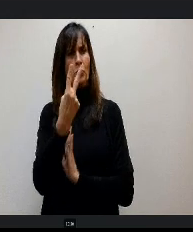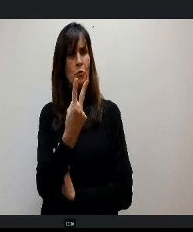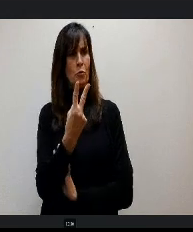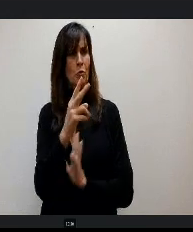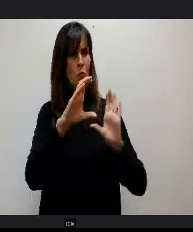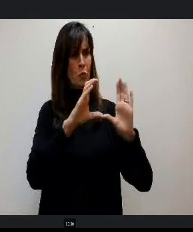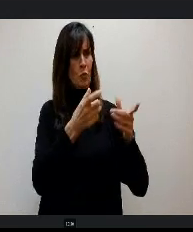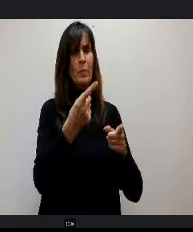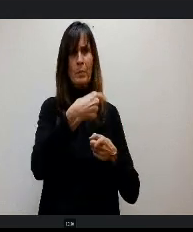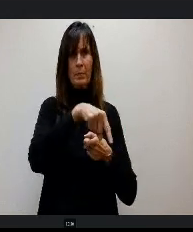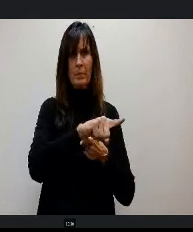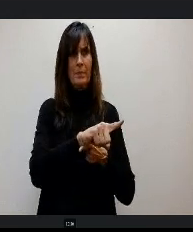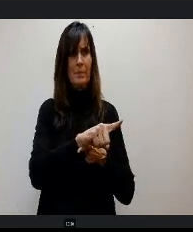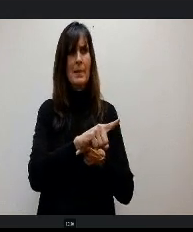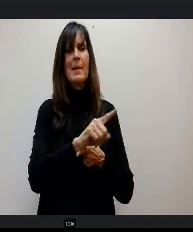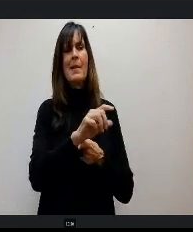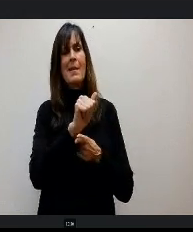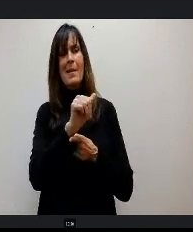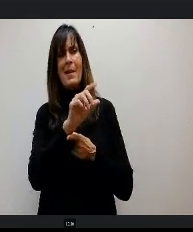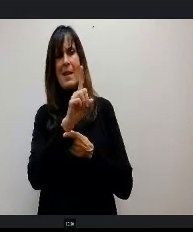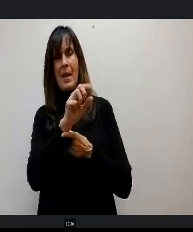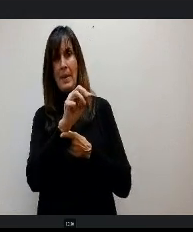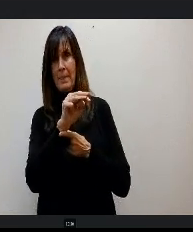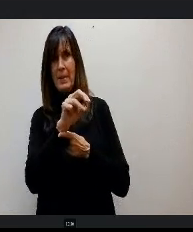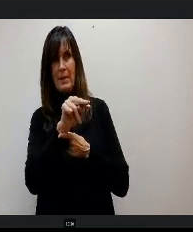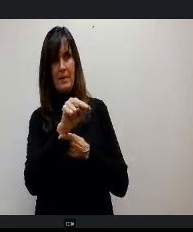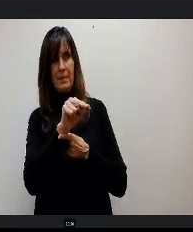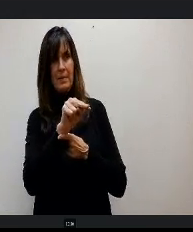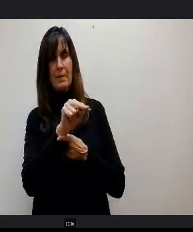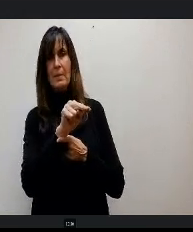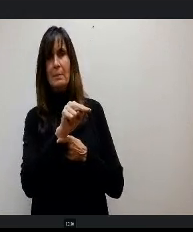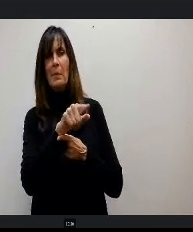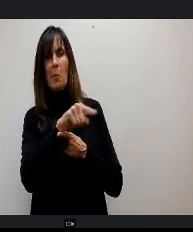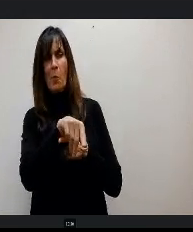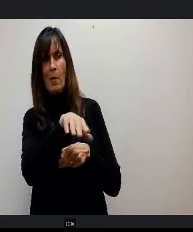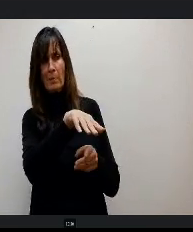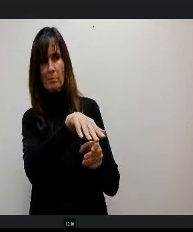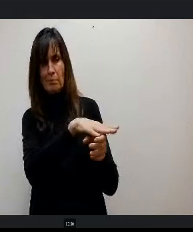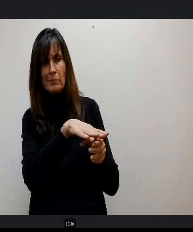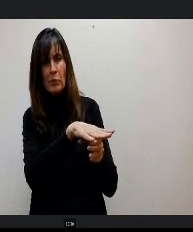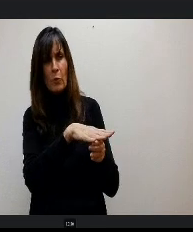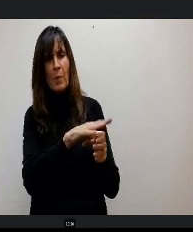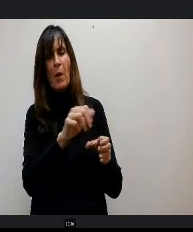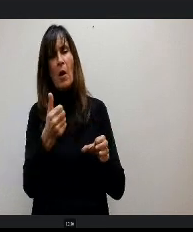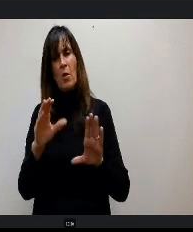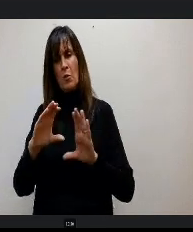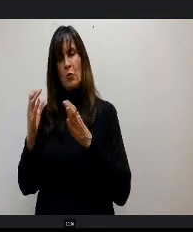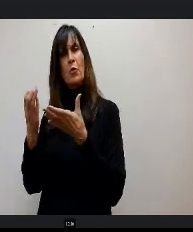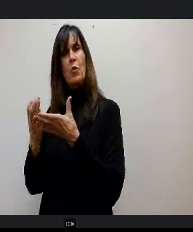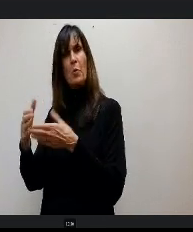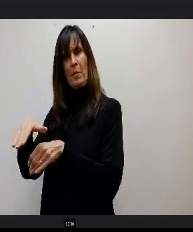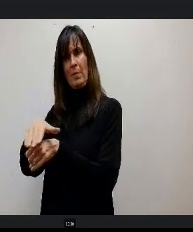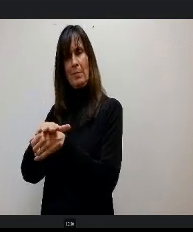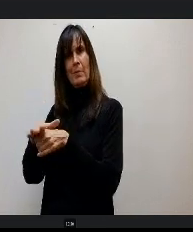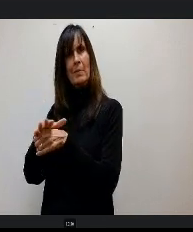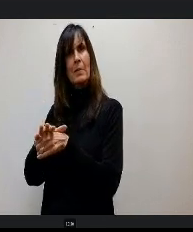Administrators are looked upon at 1 area rea and then a different area in the state looking at teachers so Mr.